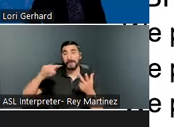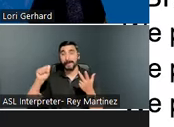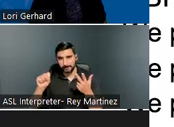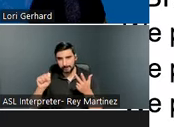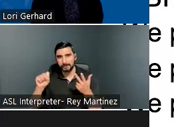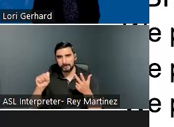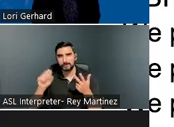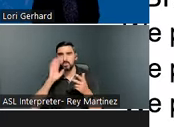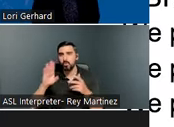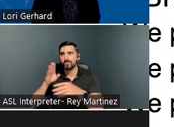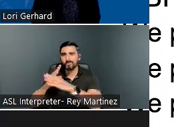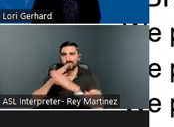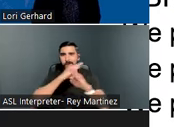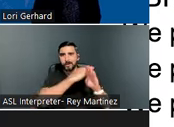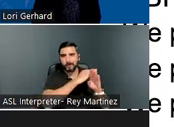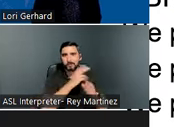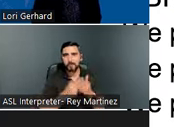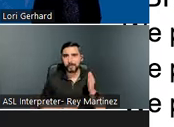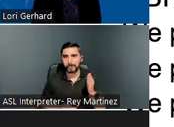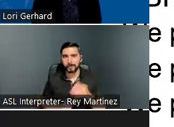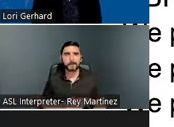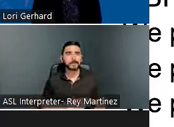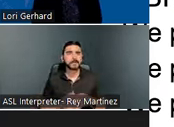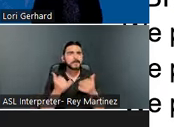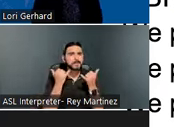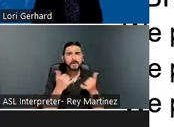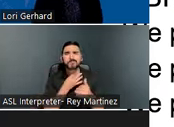Now, we’d like to learn a little more about your agency's experience in providing services